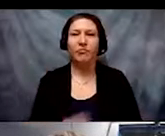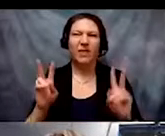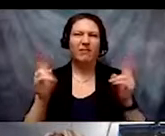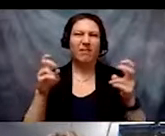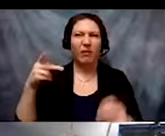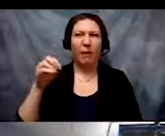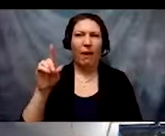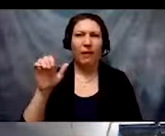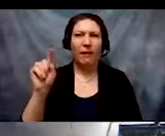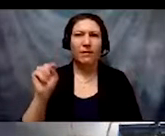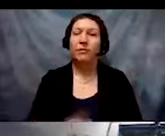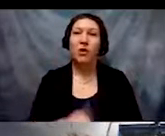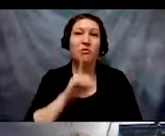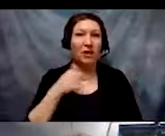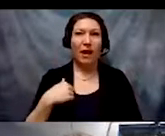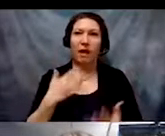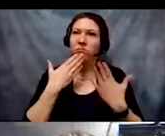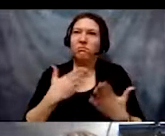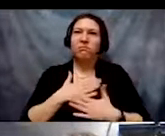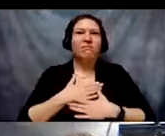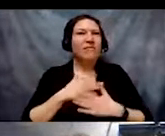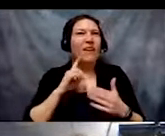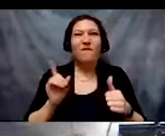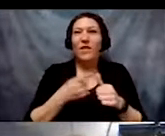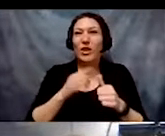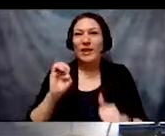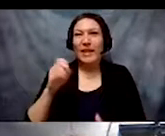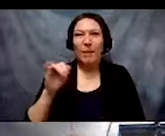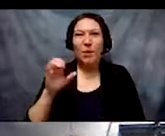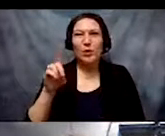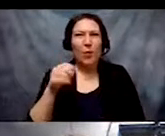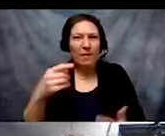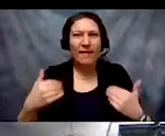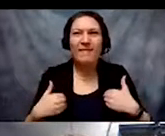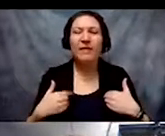produced his very first episode because it captures exactly how we need to